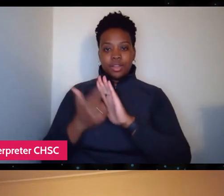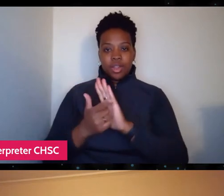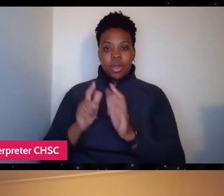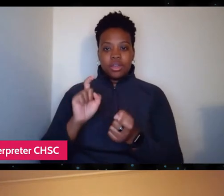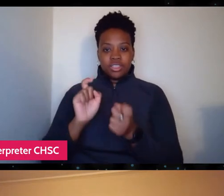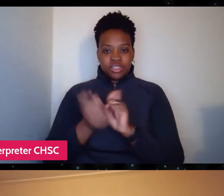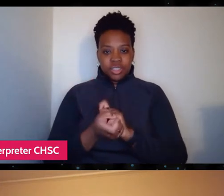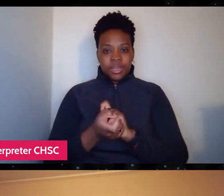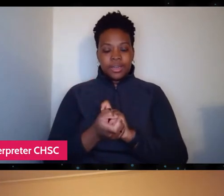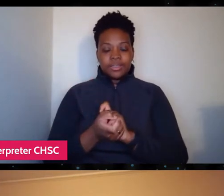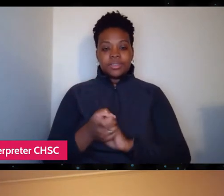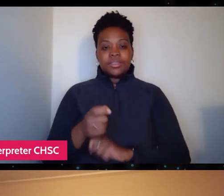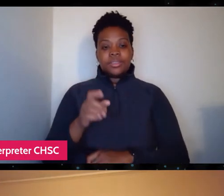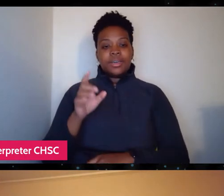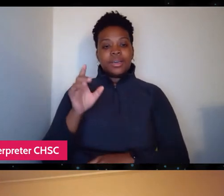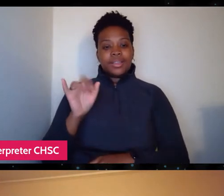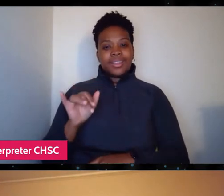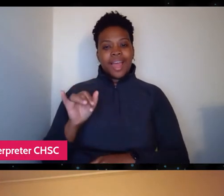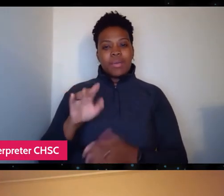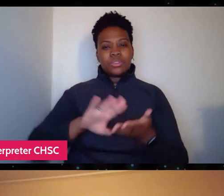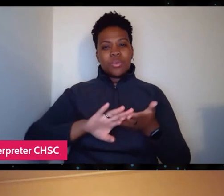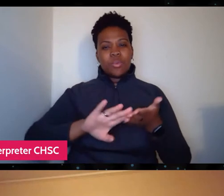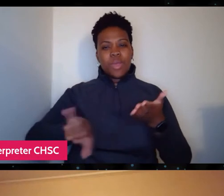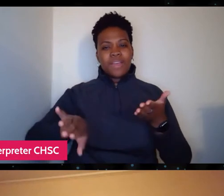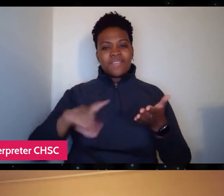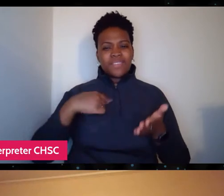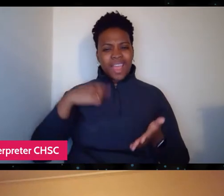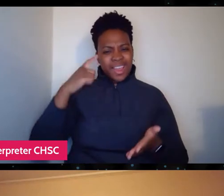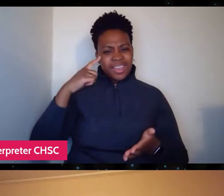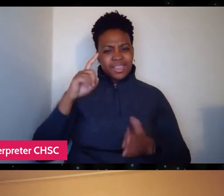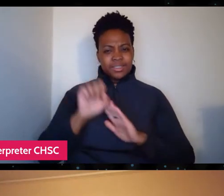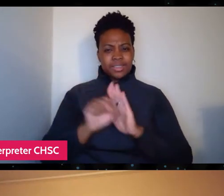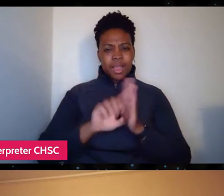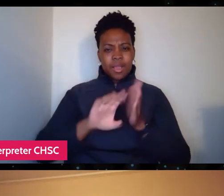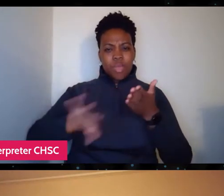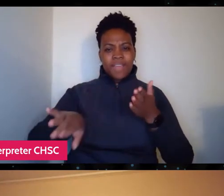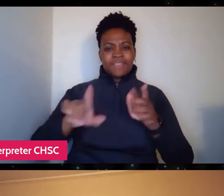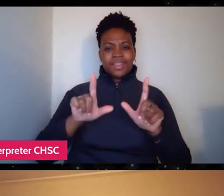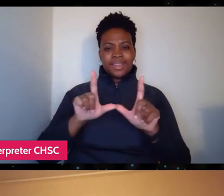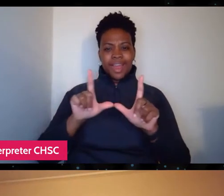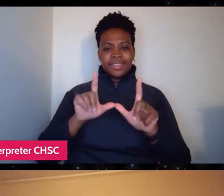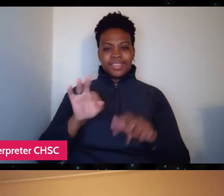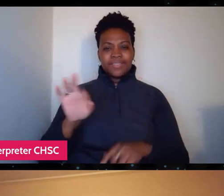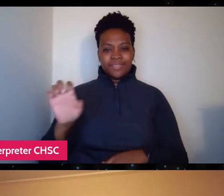It was a waiver, I think it was the state waiving the license fee, right. Okay, yeah, I've just got.